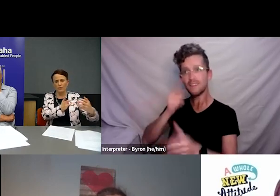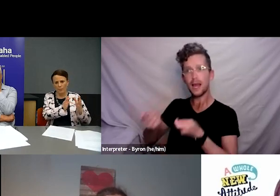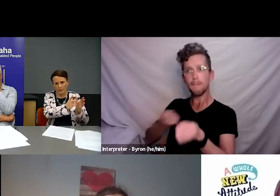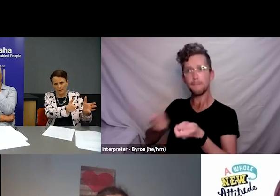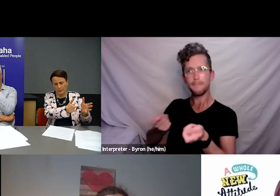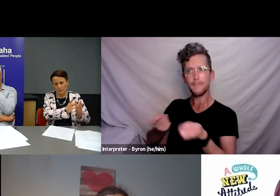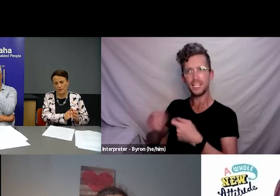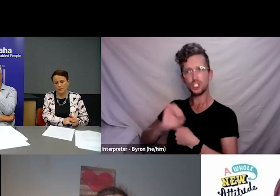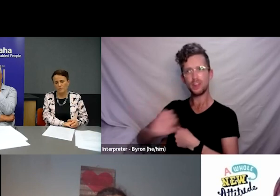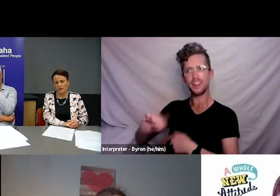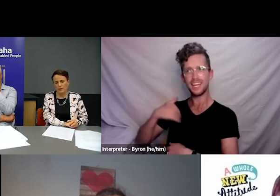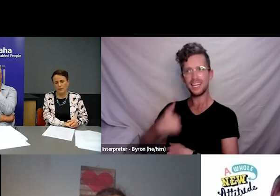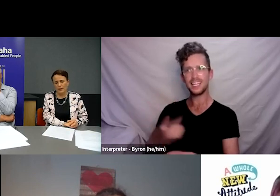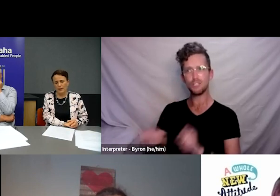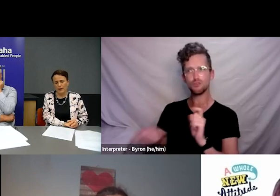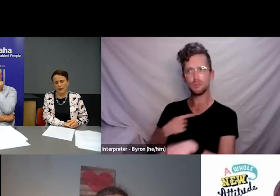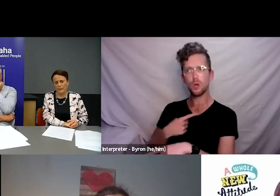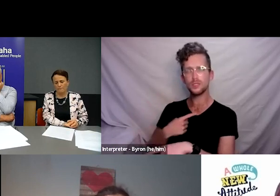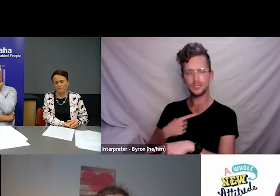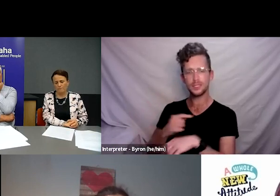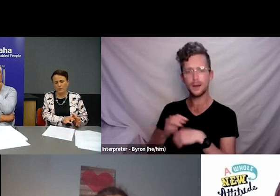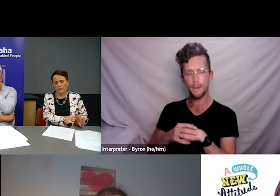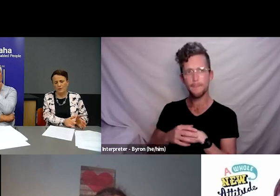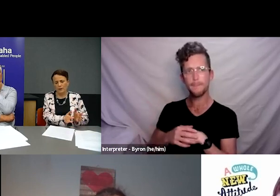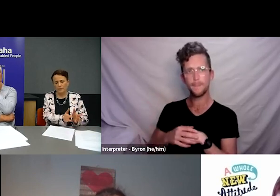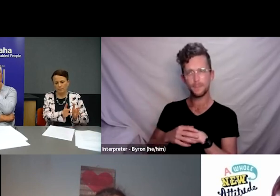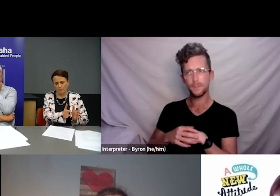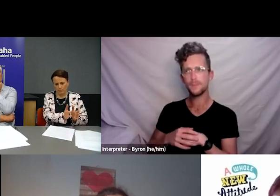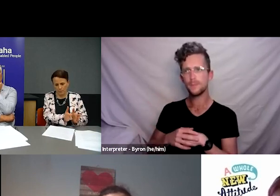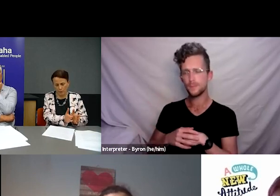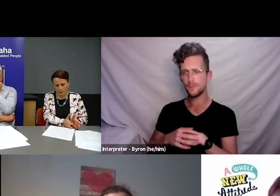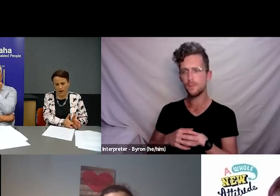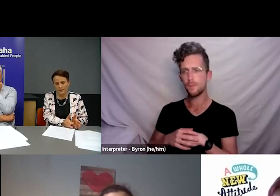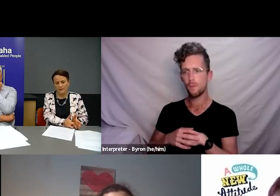for that particular person is being provided.